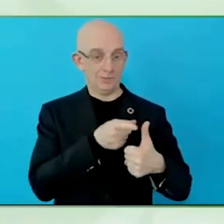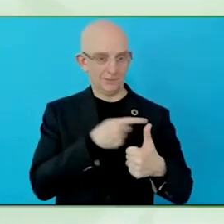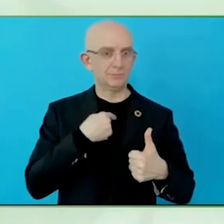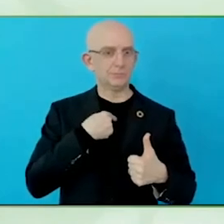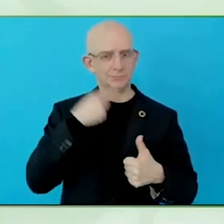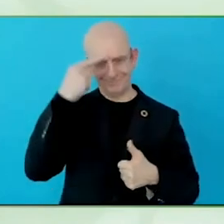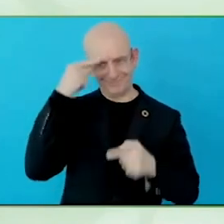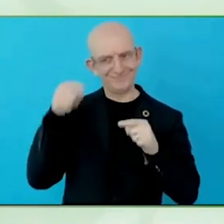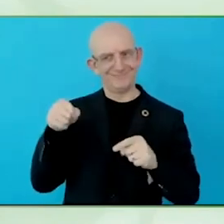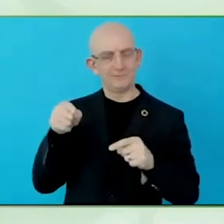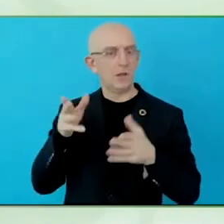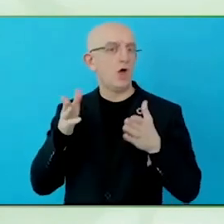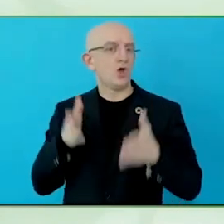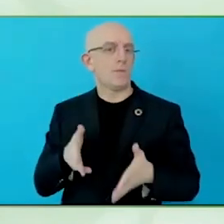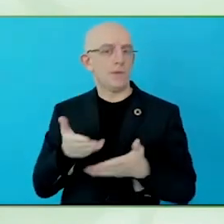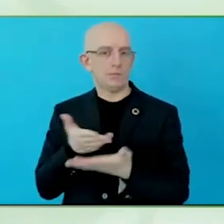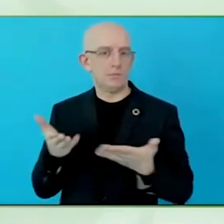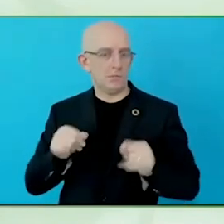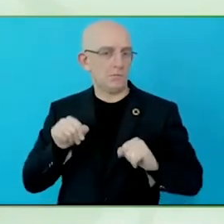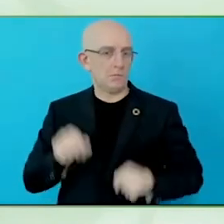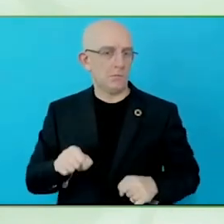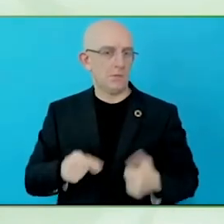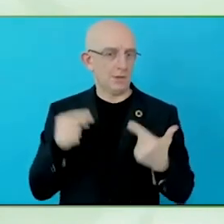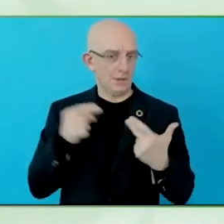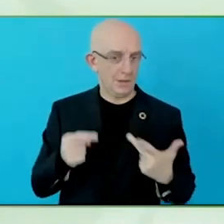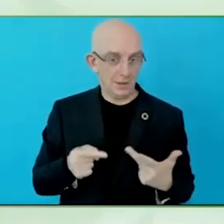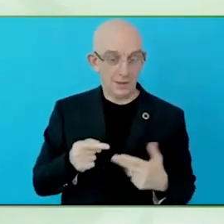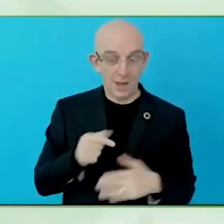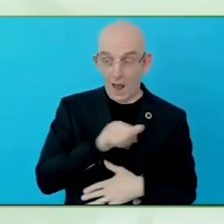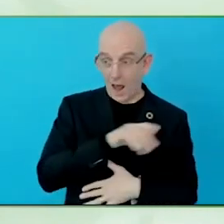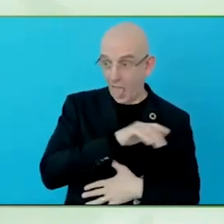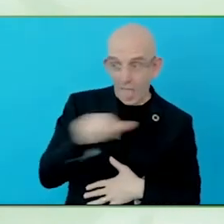Very often, family members, community members who recognise